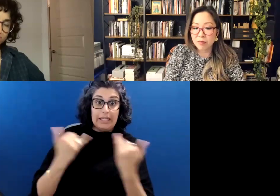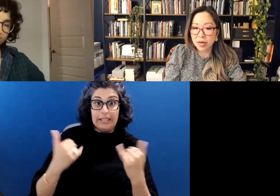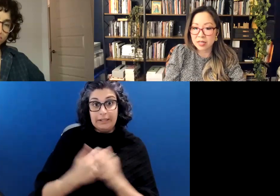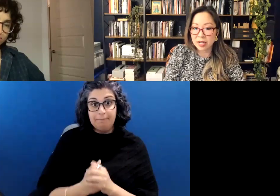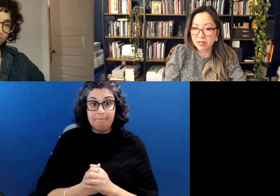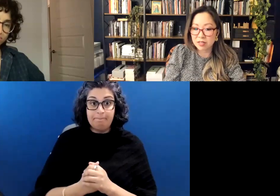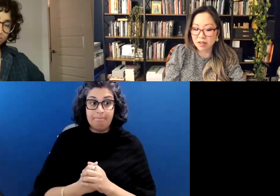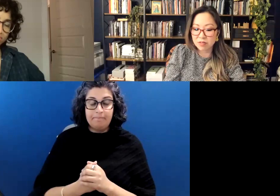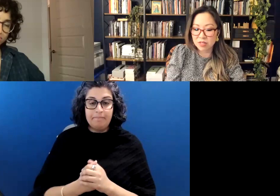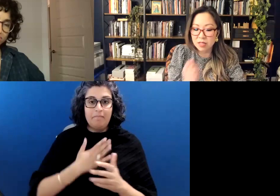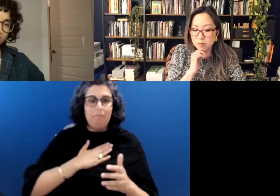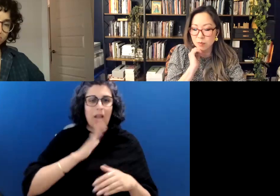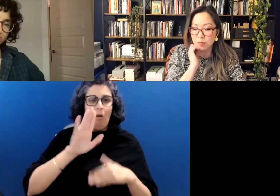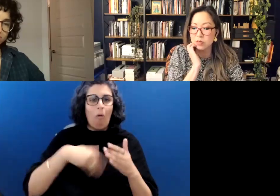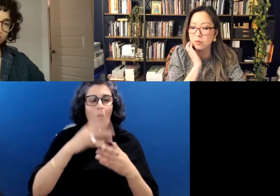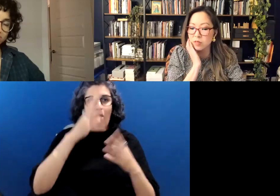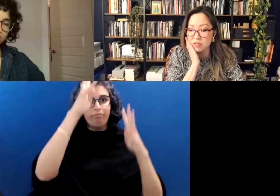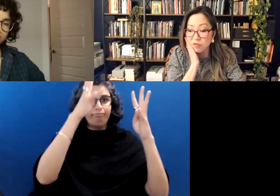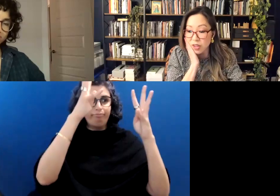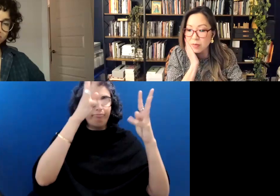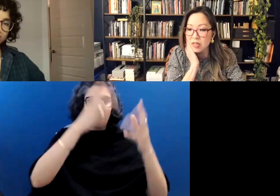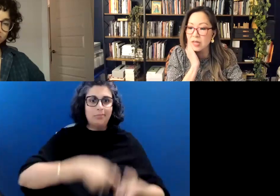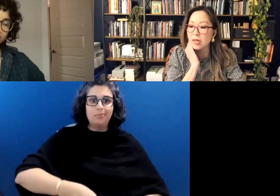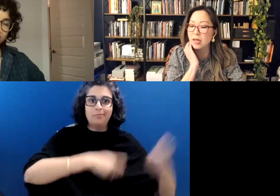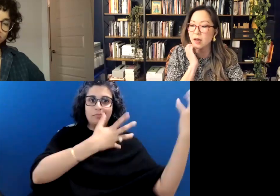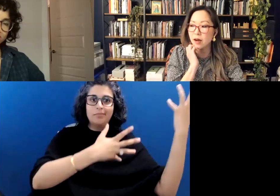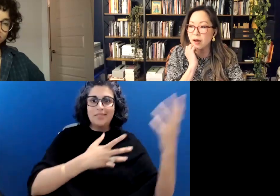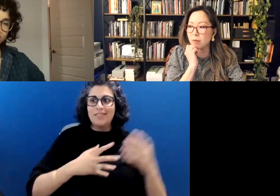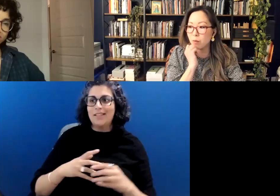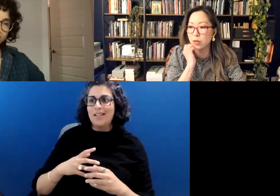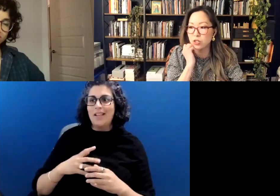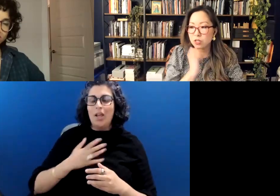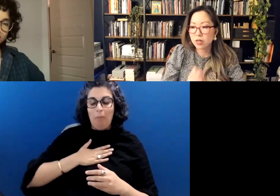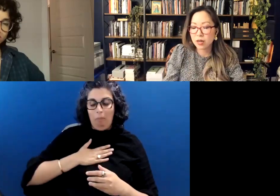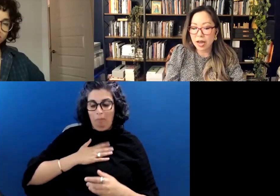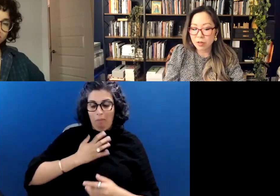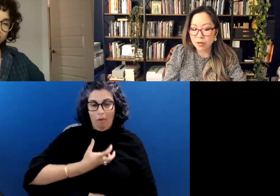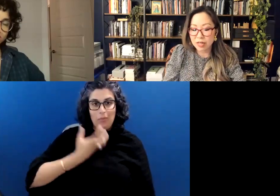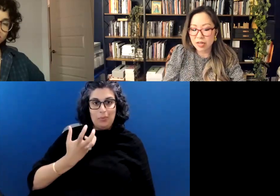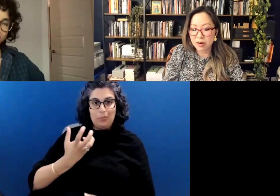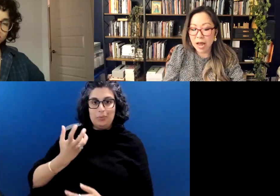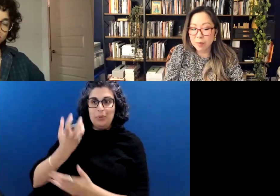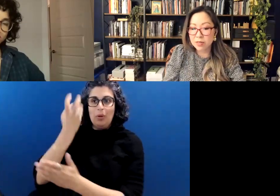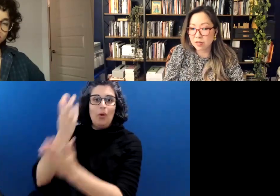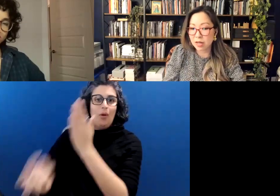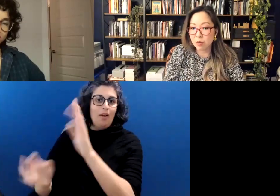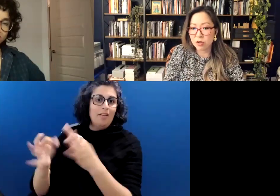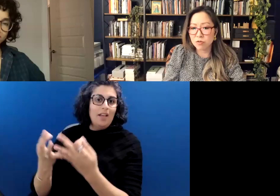my entire self to this, to this family, which I learned later, happens a lot when you've